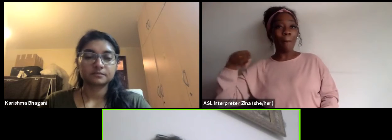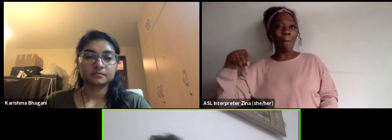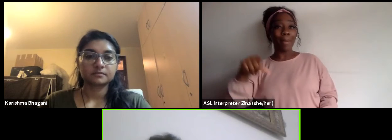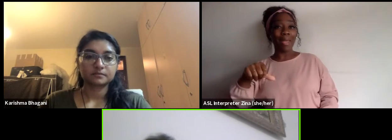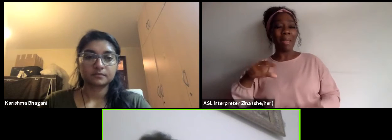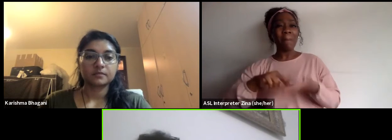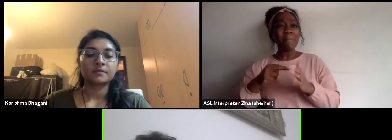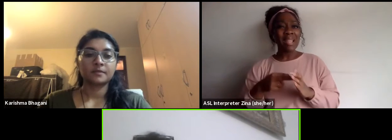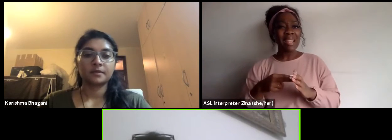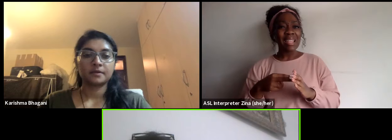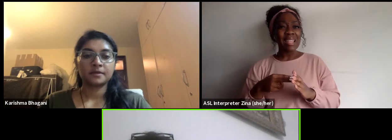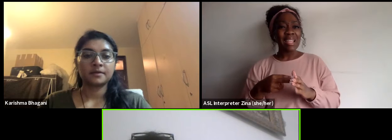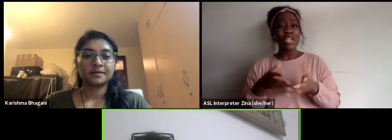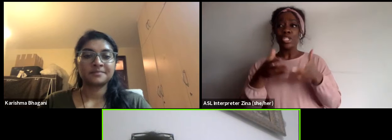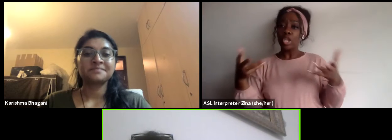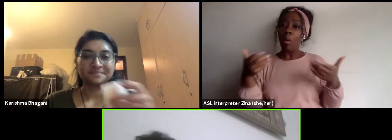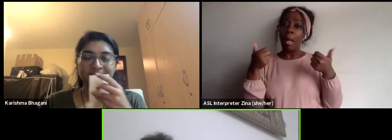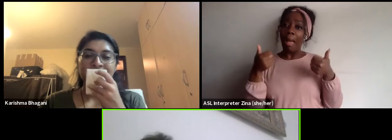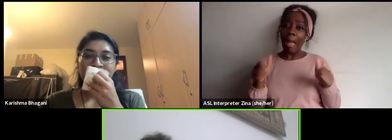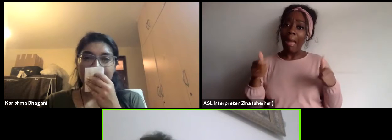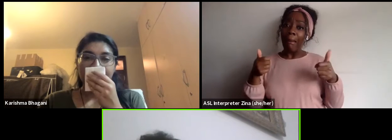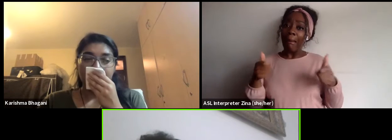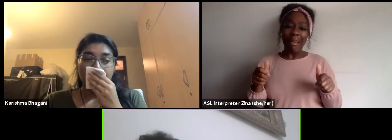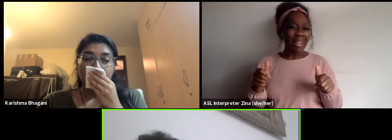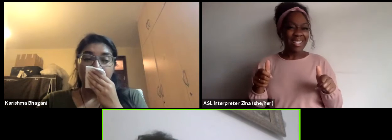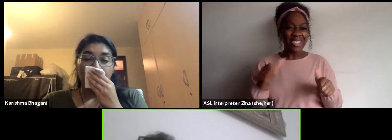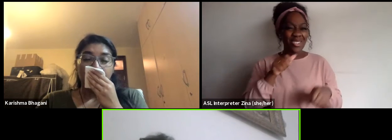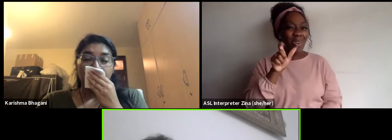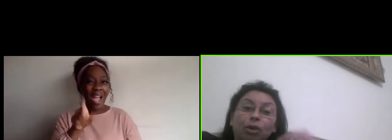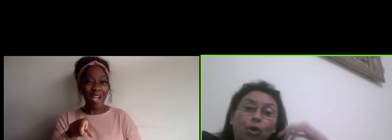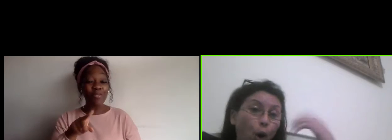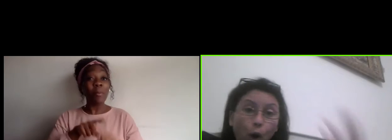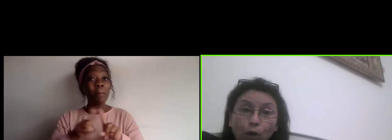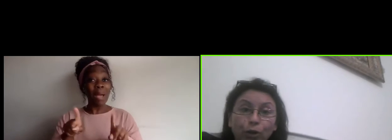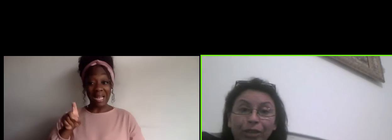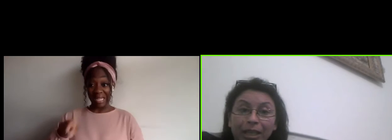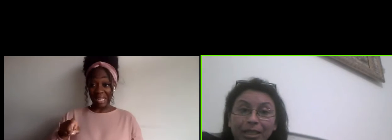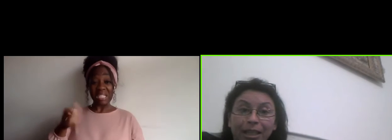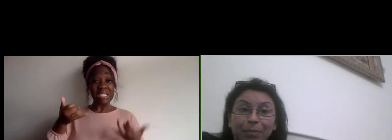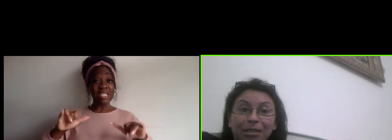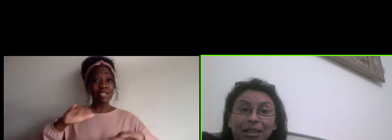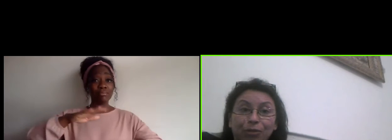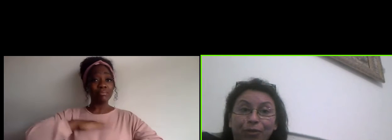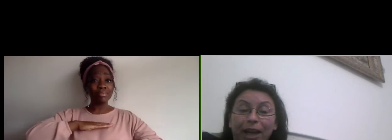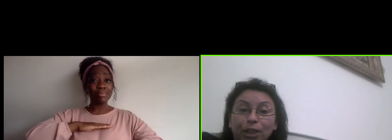but you still satisfied your needs. So I'm not saying that all your needs can be satisfied